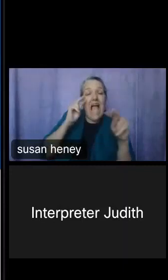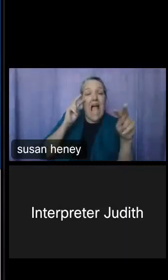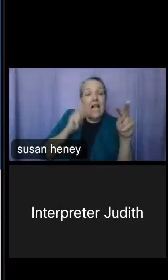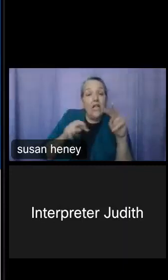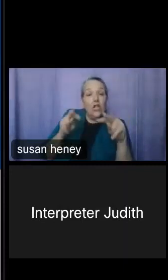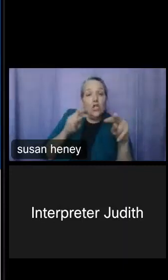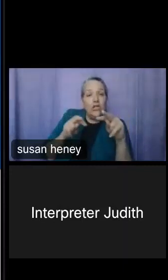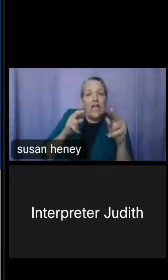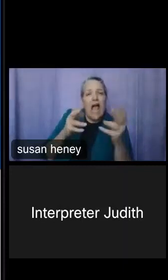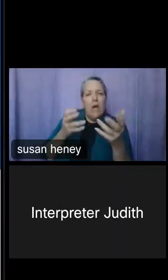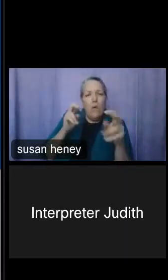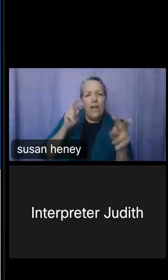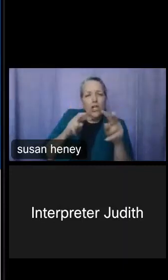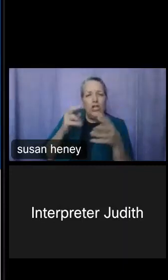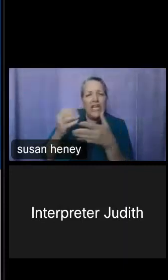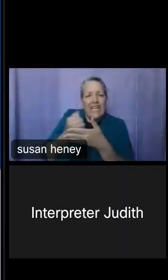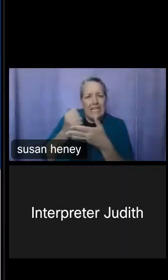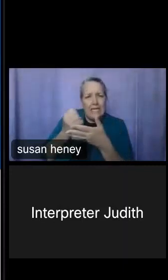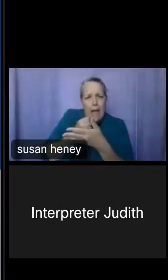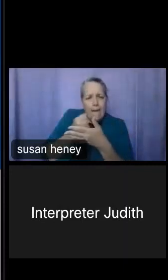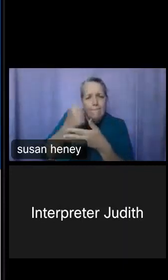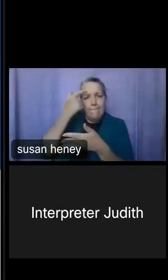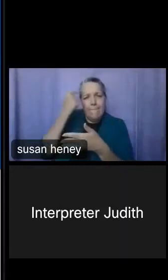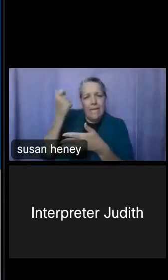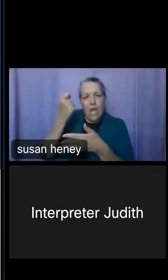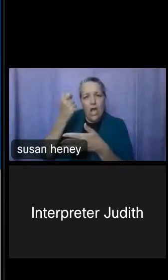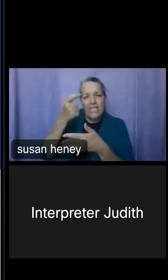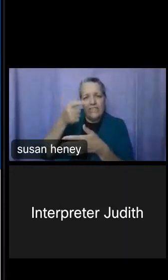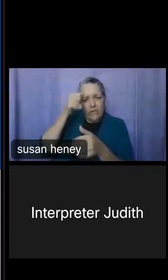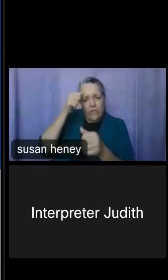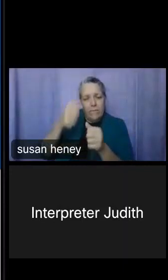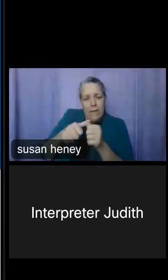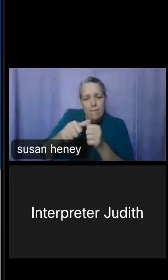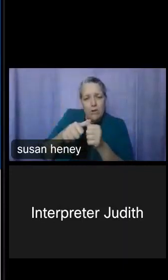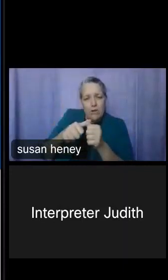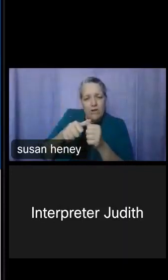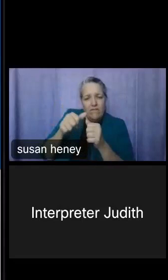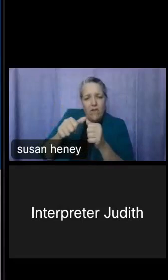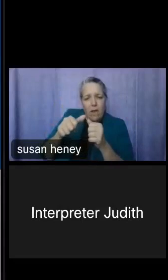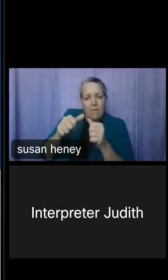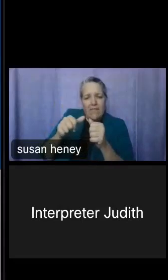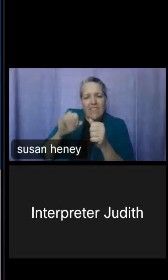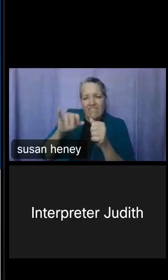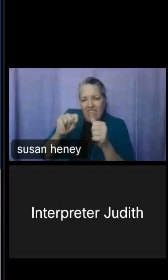to look at income because if you remember from the quick facts that we had, the median